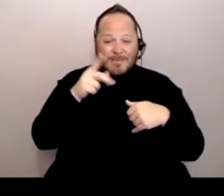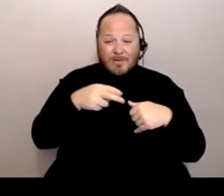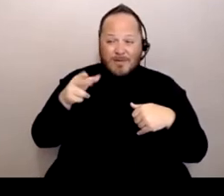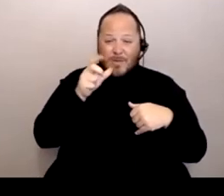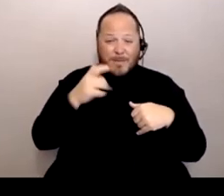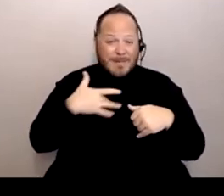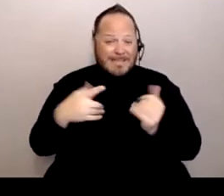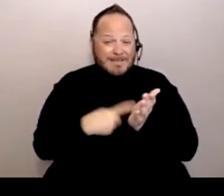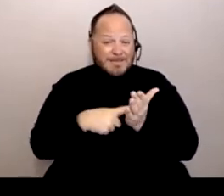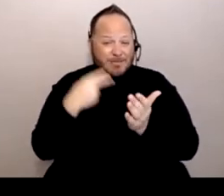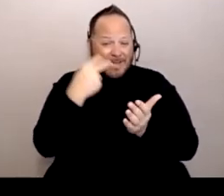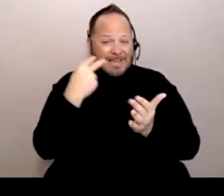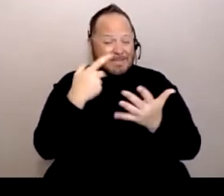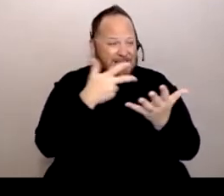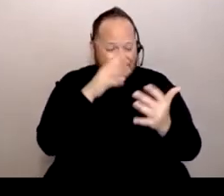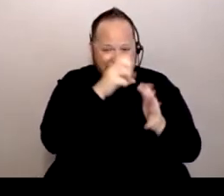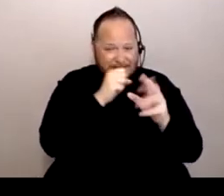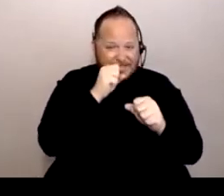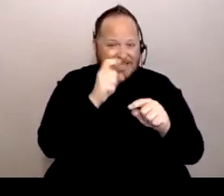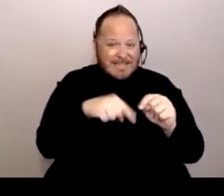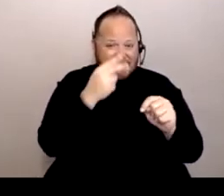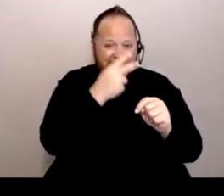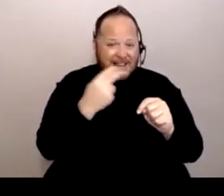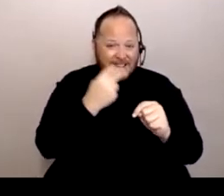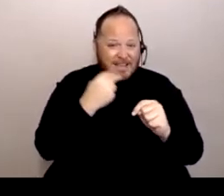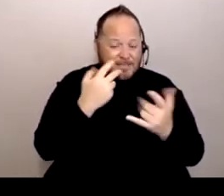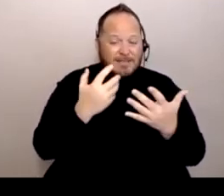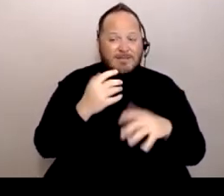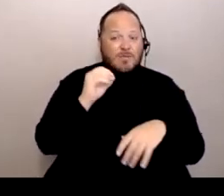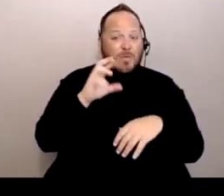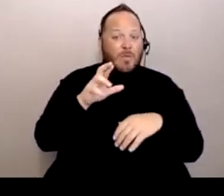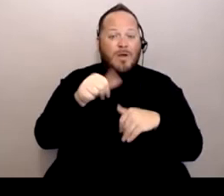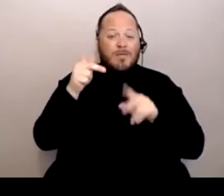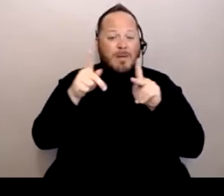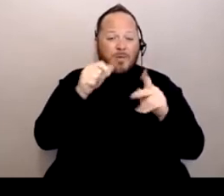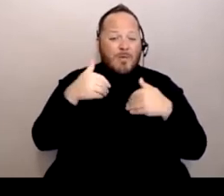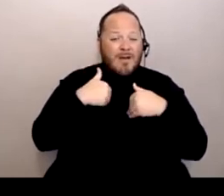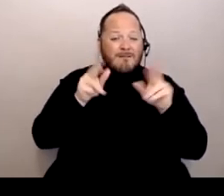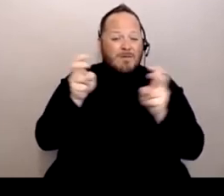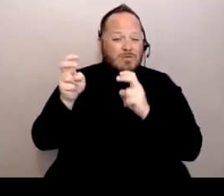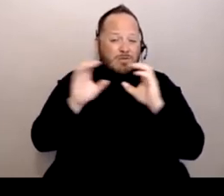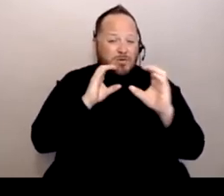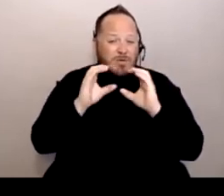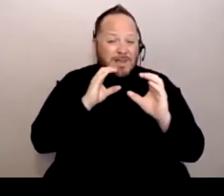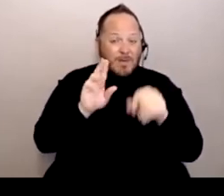And then there's people that just have issues communicating that makes it very difficult for them